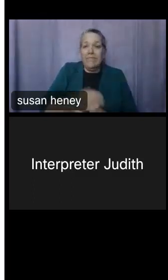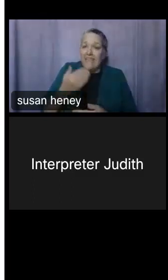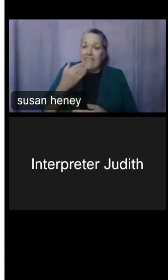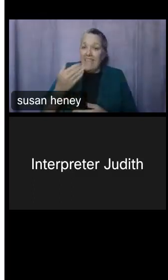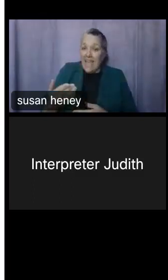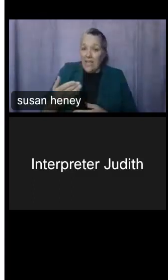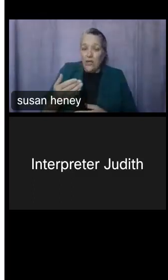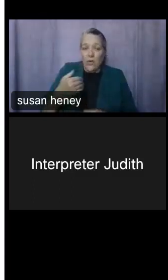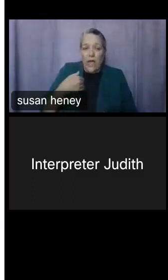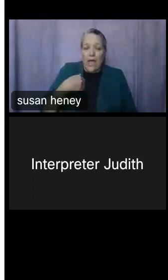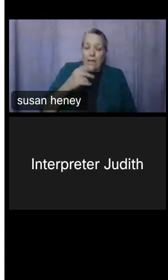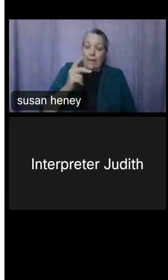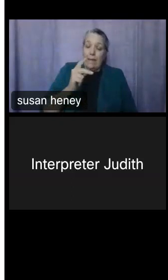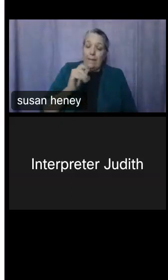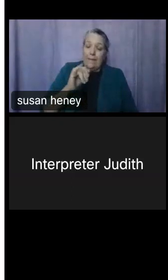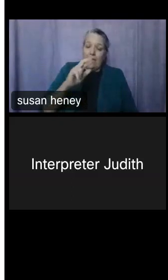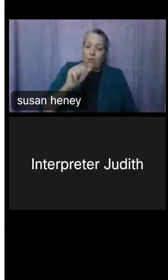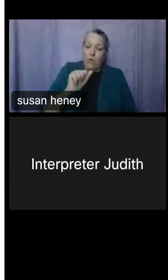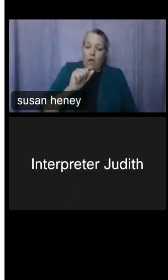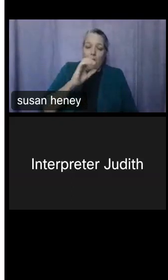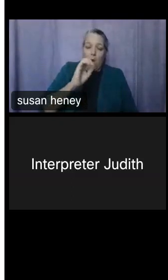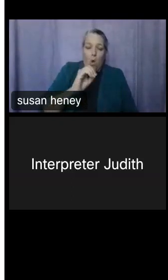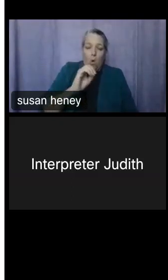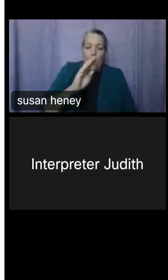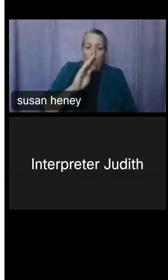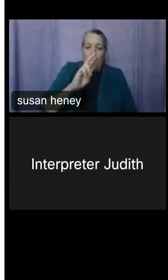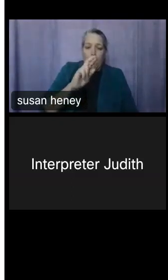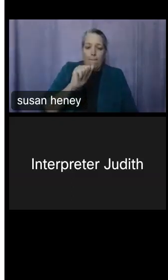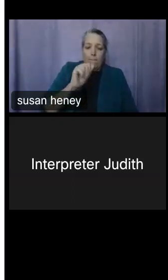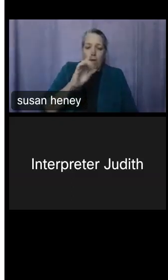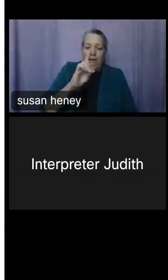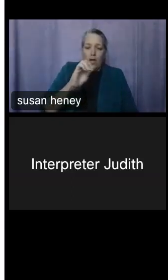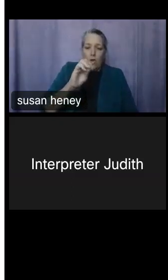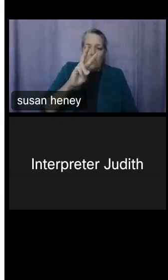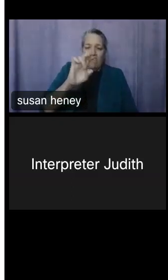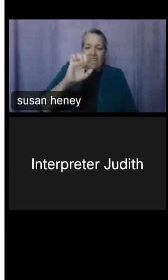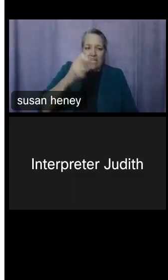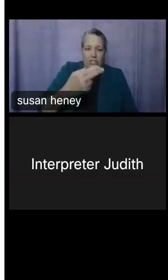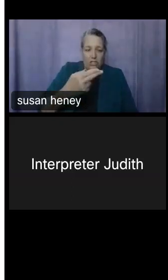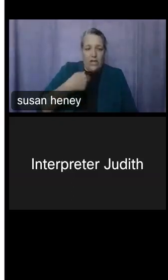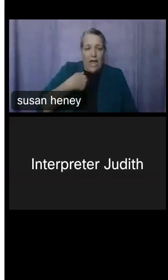is Kira O'Bradovich. I am a Data Dissemination Specialist for the Chicago region and I currently